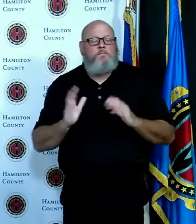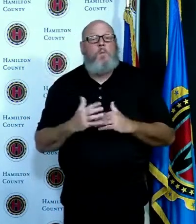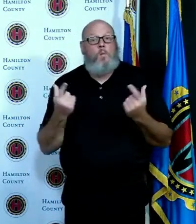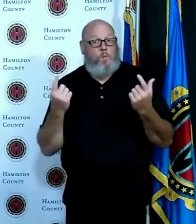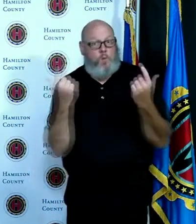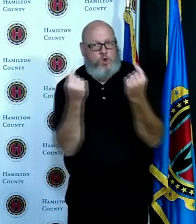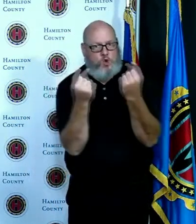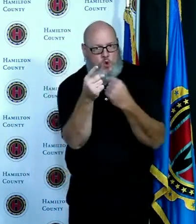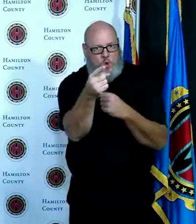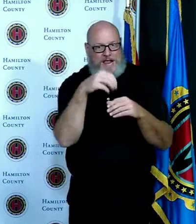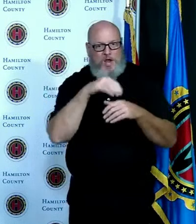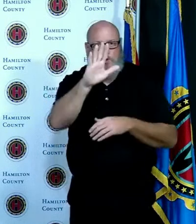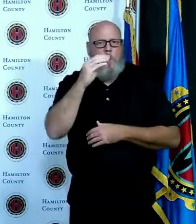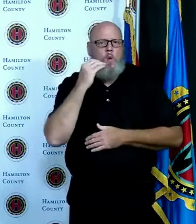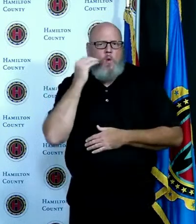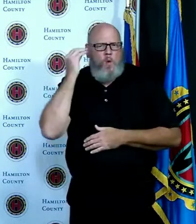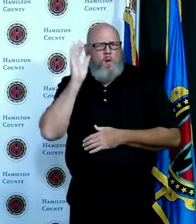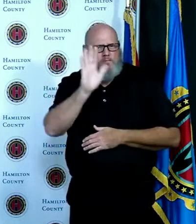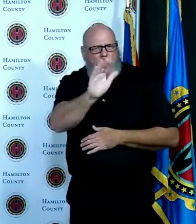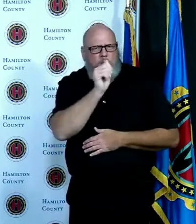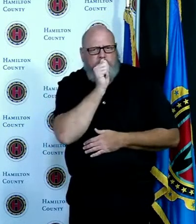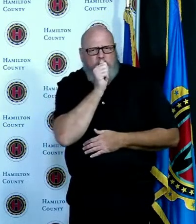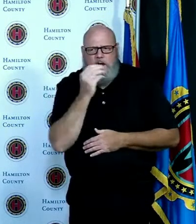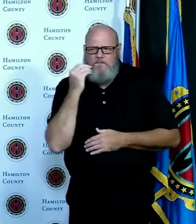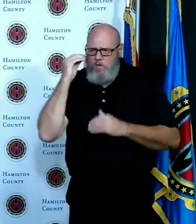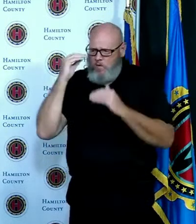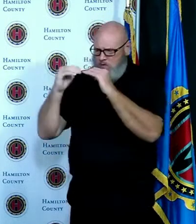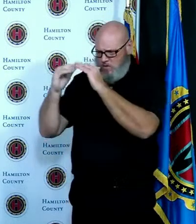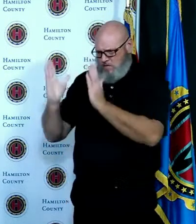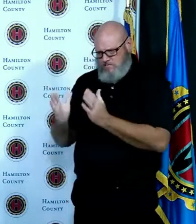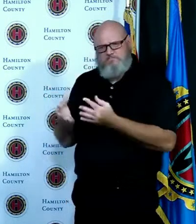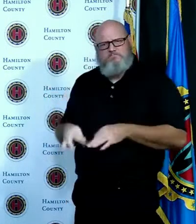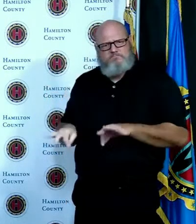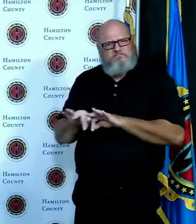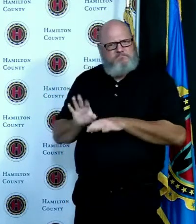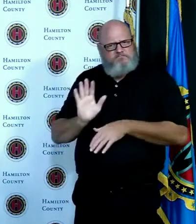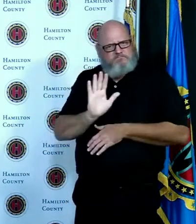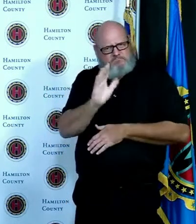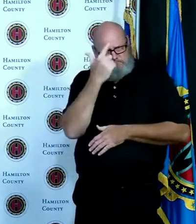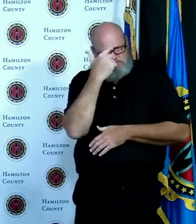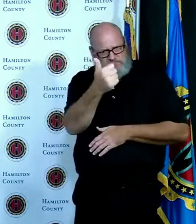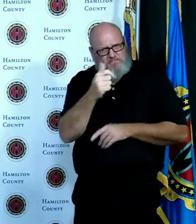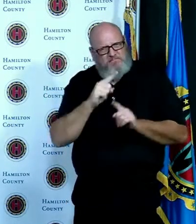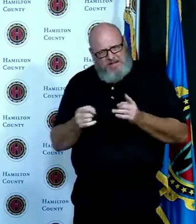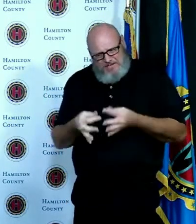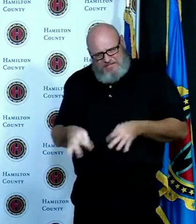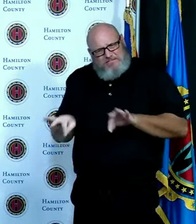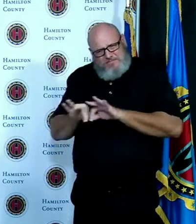so it's expected that Hamilton County may reach purple on the state's scale as soon as Thursday